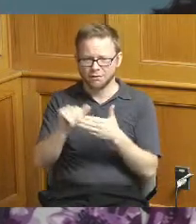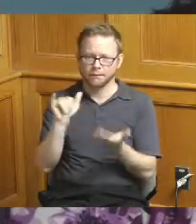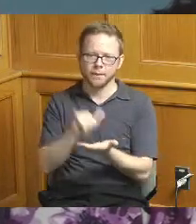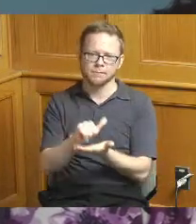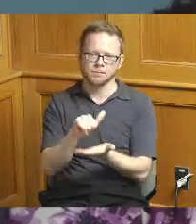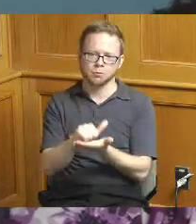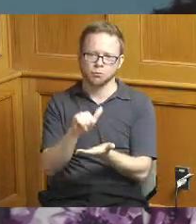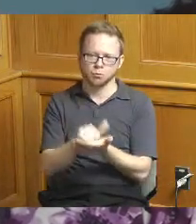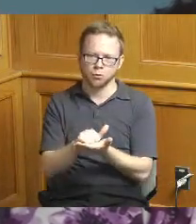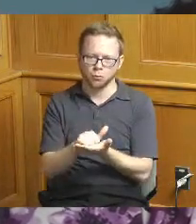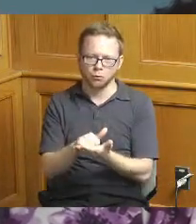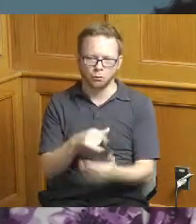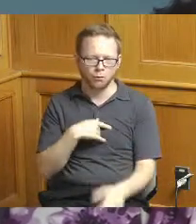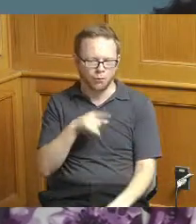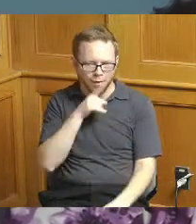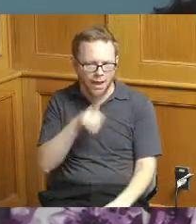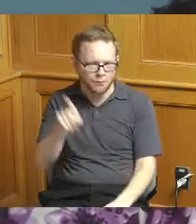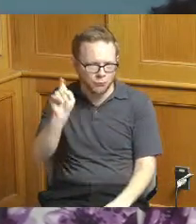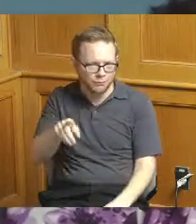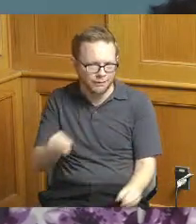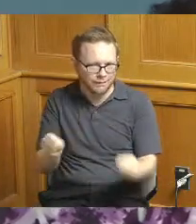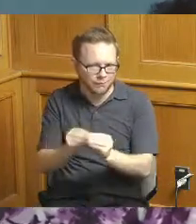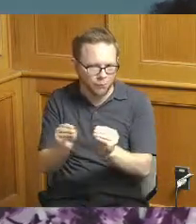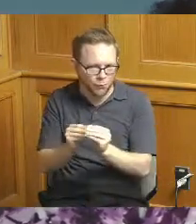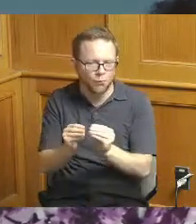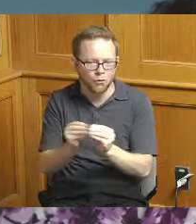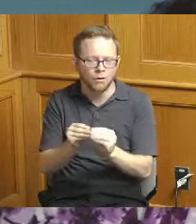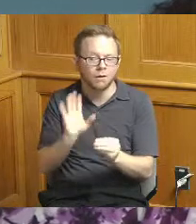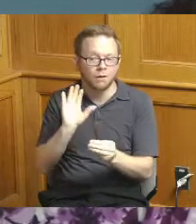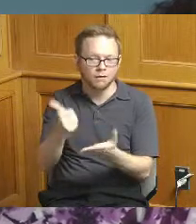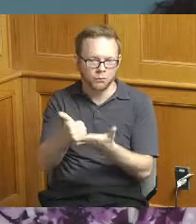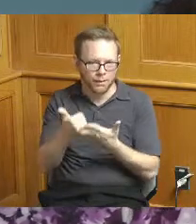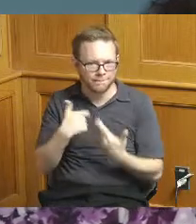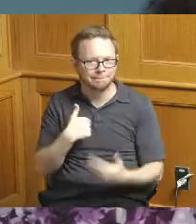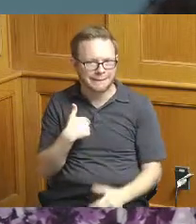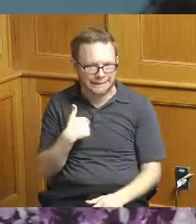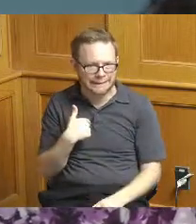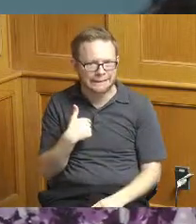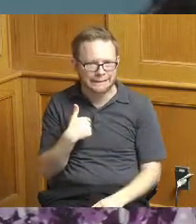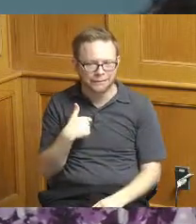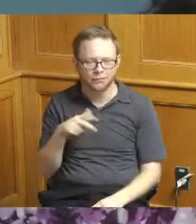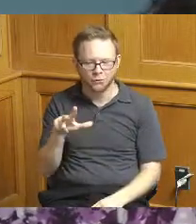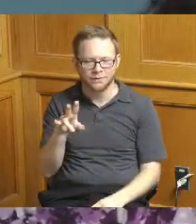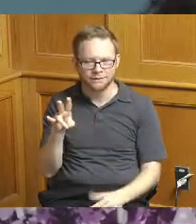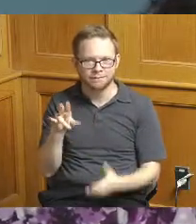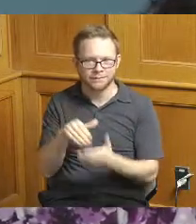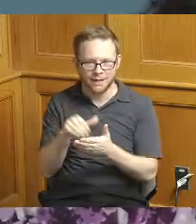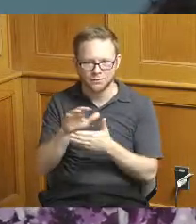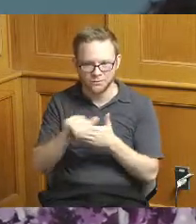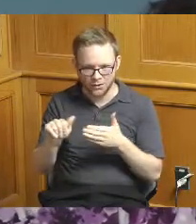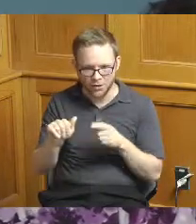have a greater need so it just would be helpful for me what is the 37,000 that we're able to do